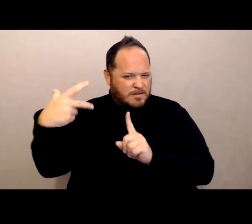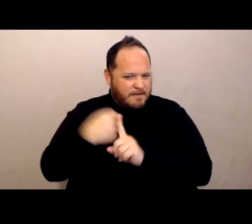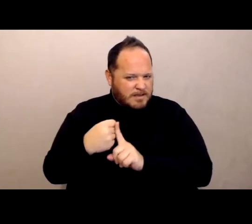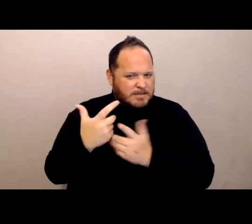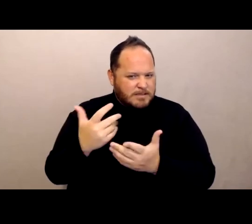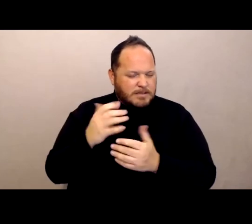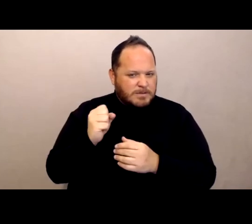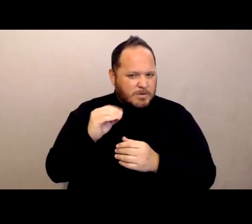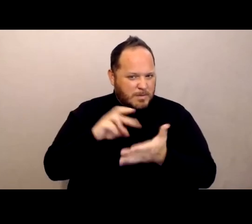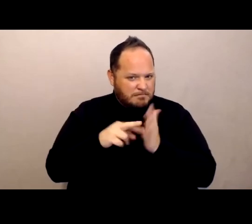who want to come and visit.